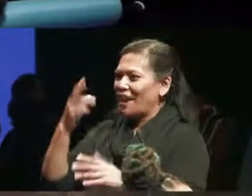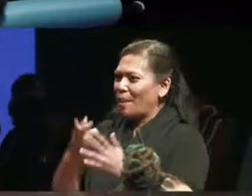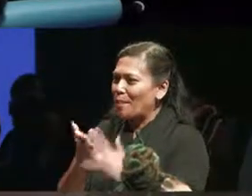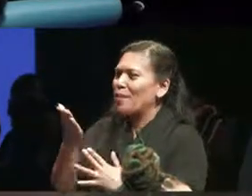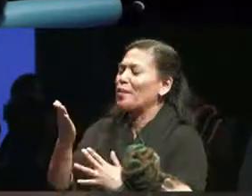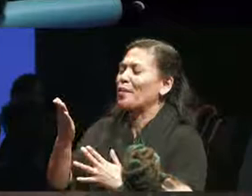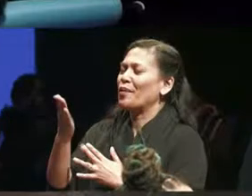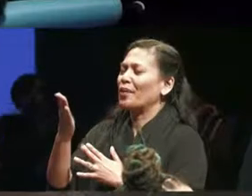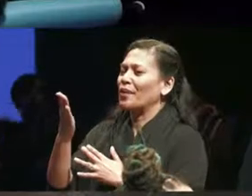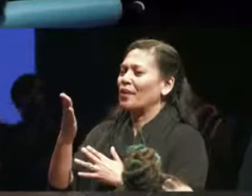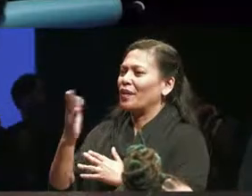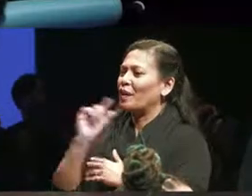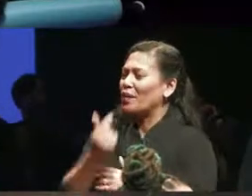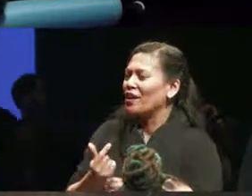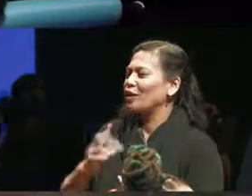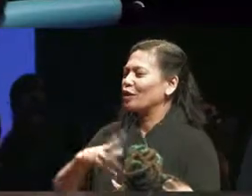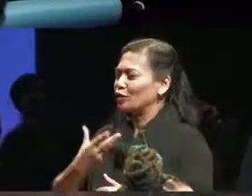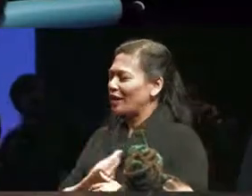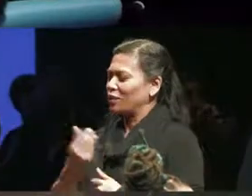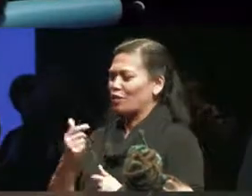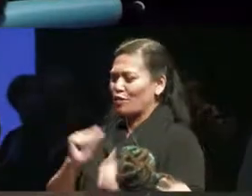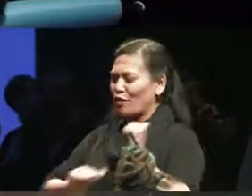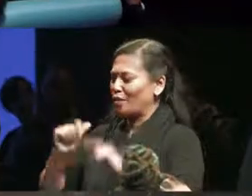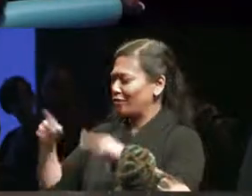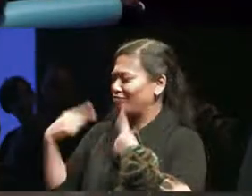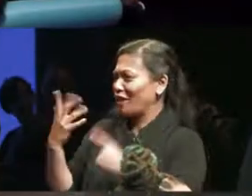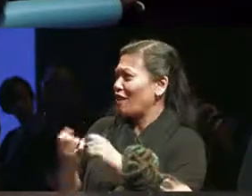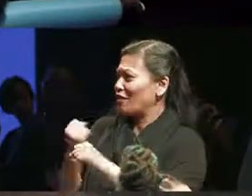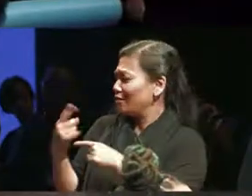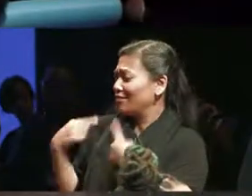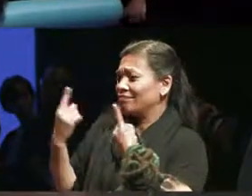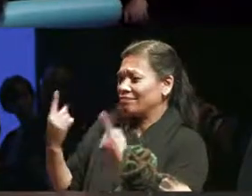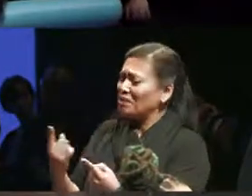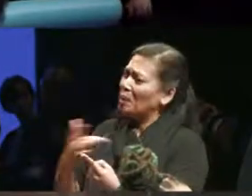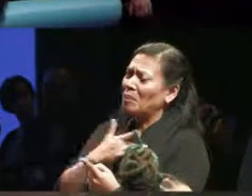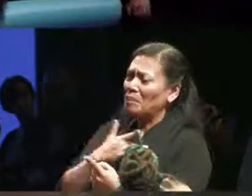of color performance in the last five years which is centered access and